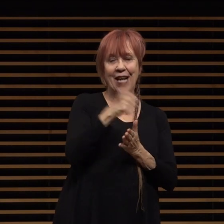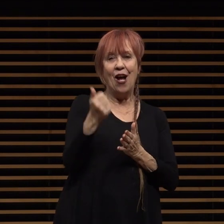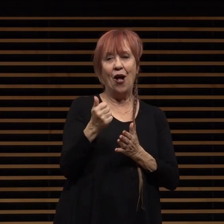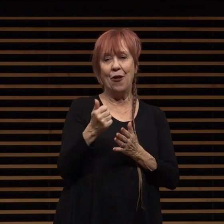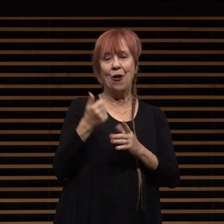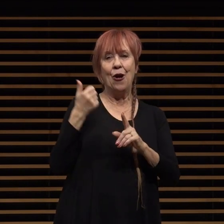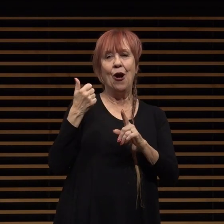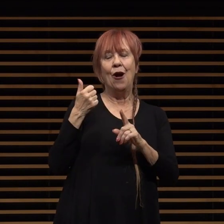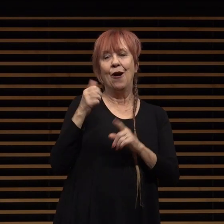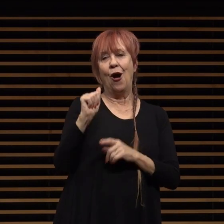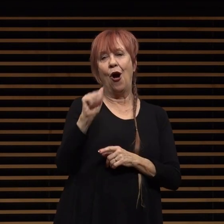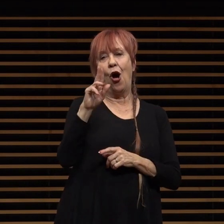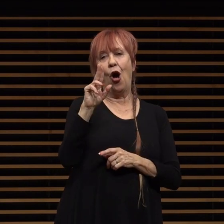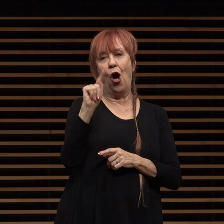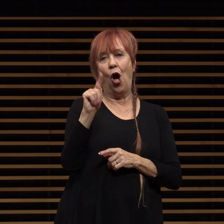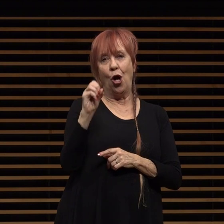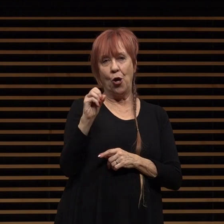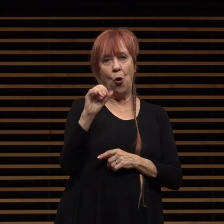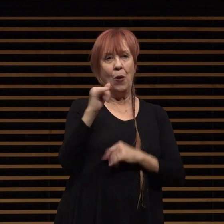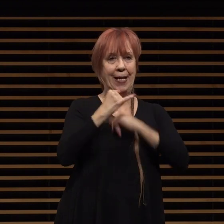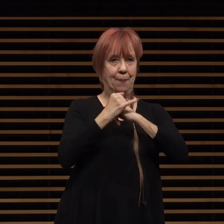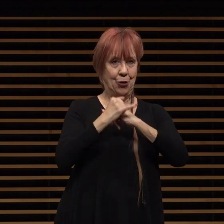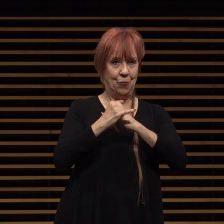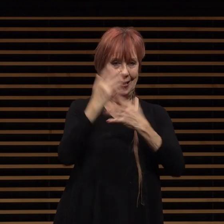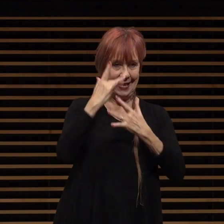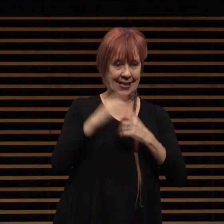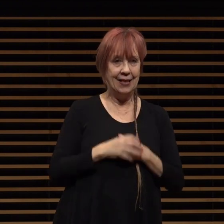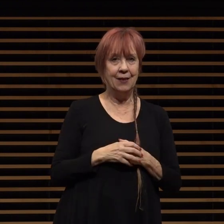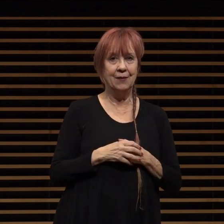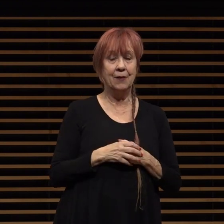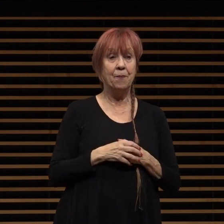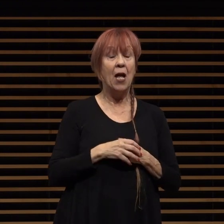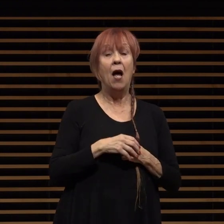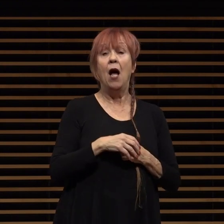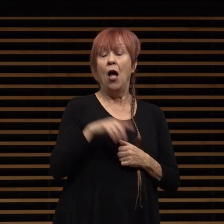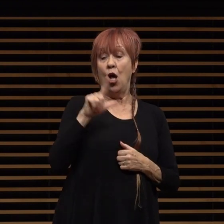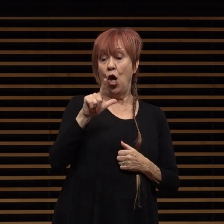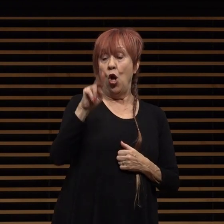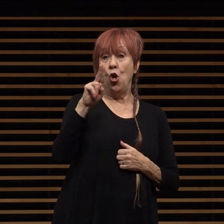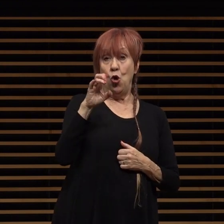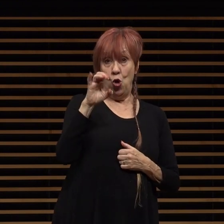we should all be electrified by the